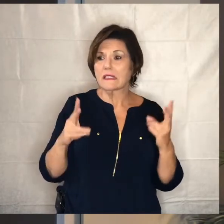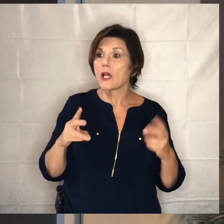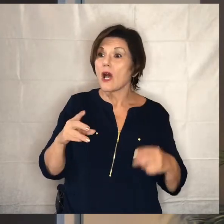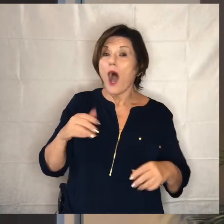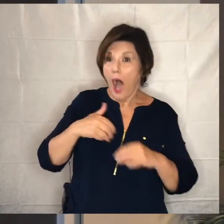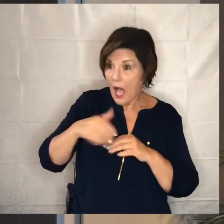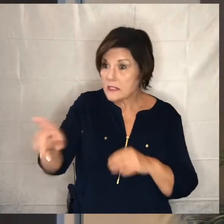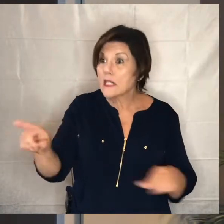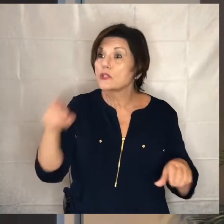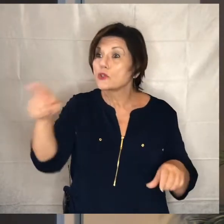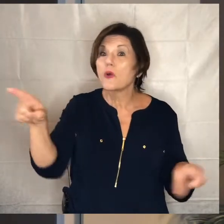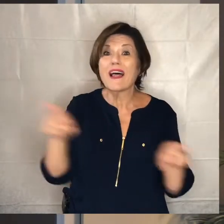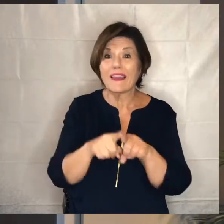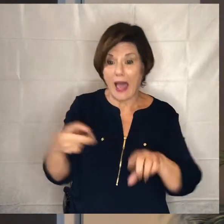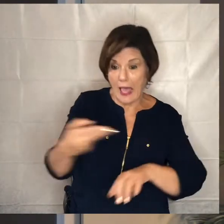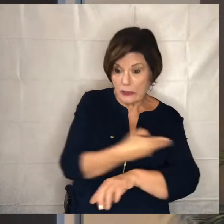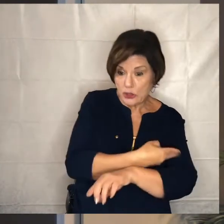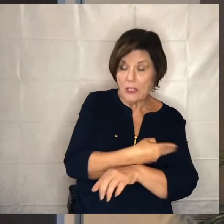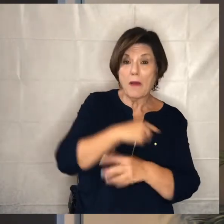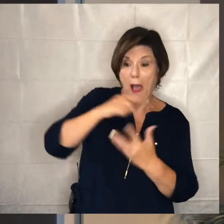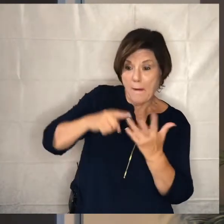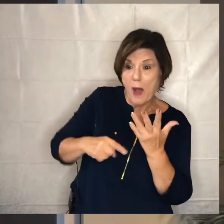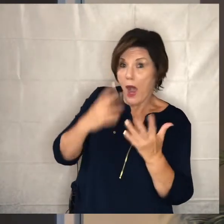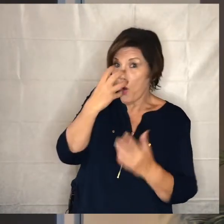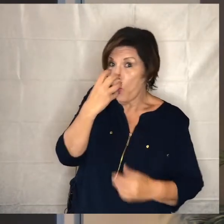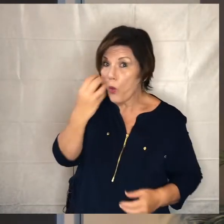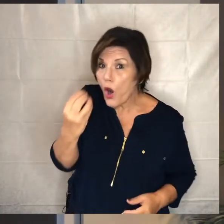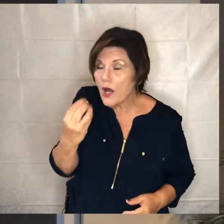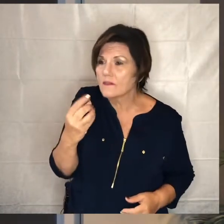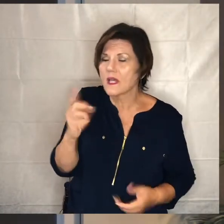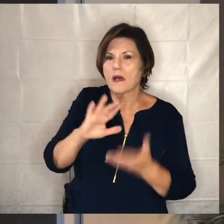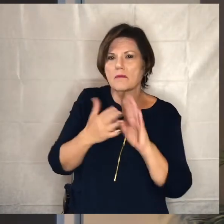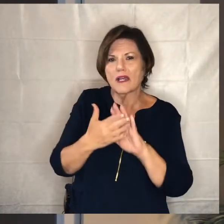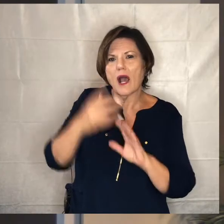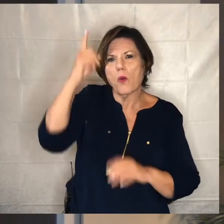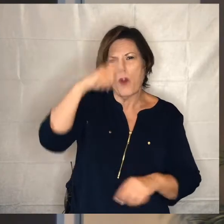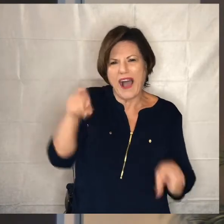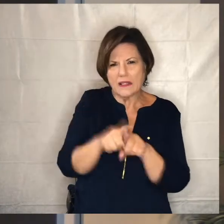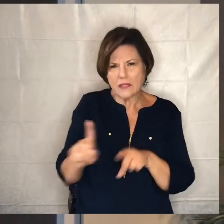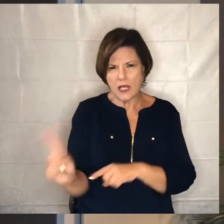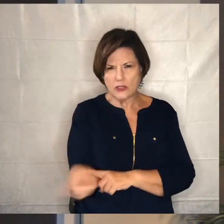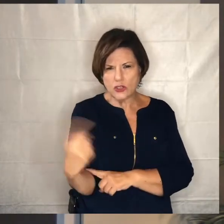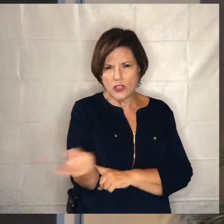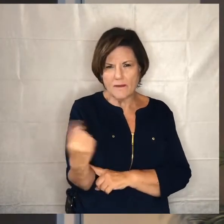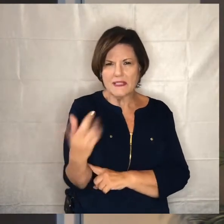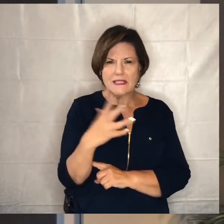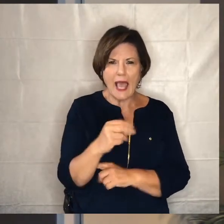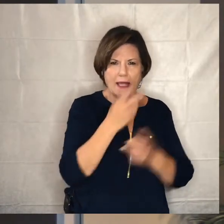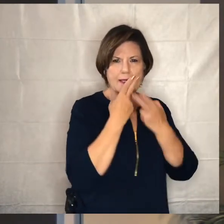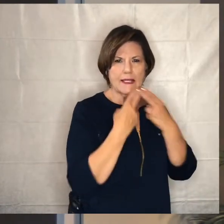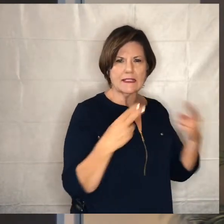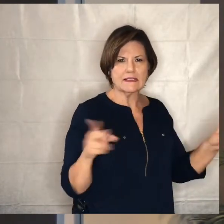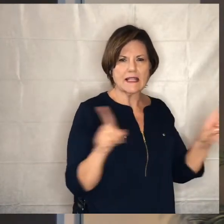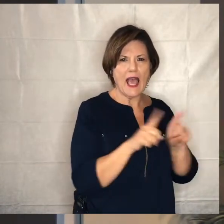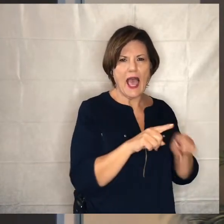in the middle of the wolves and so be wise as serpents and innocent as doves